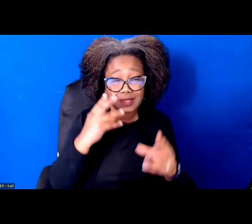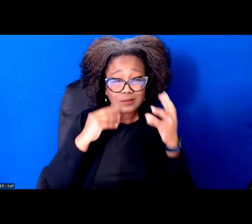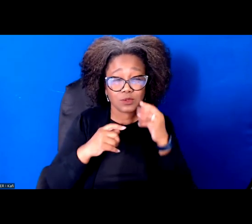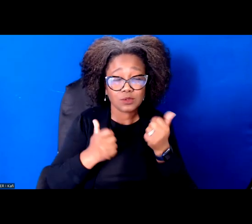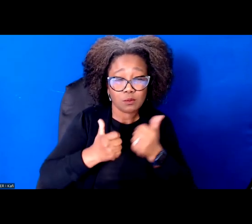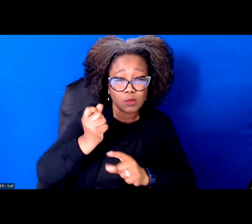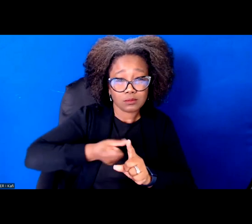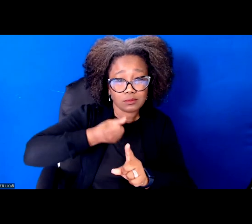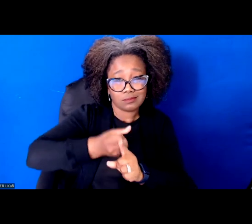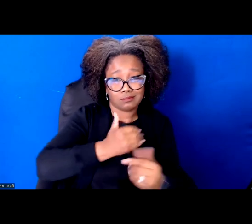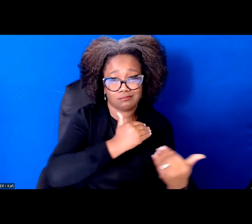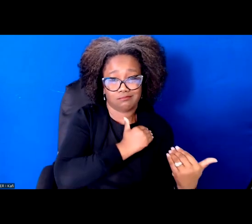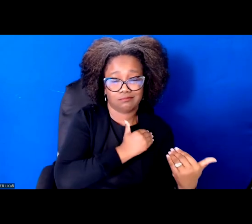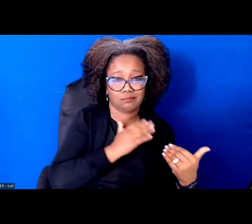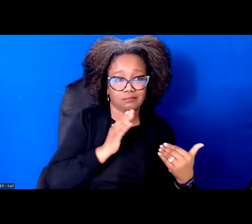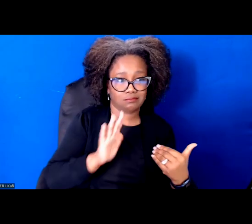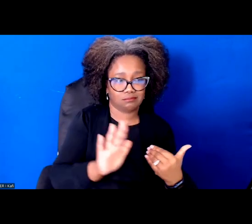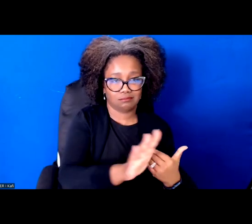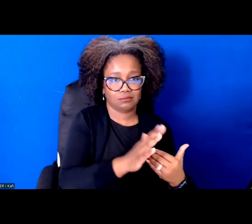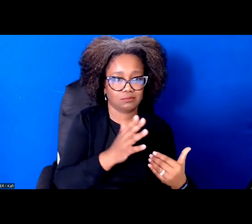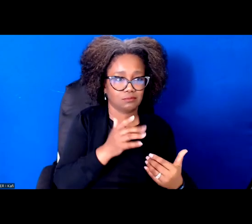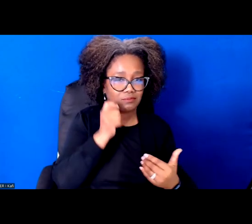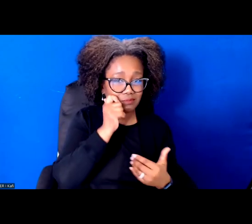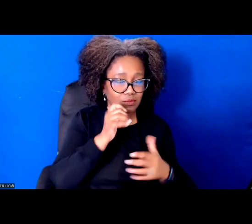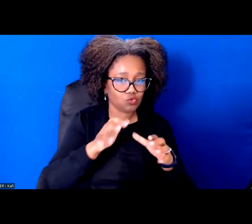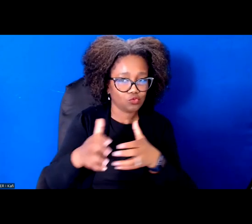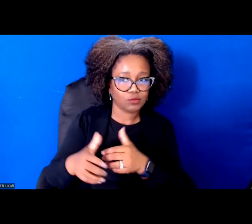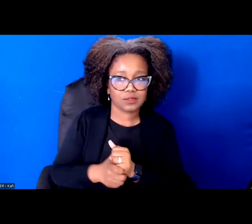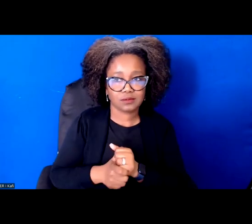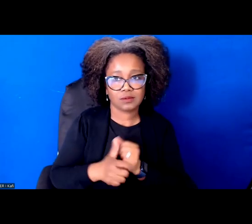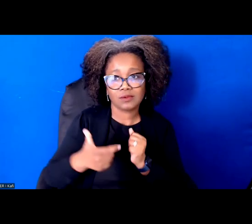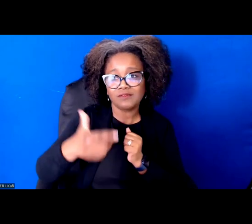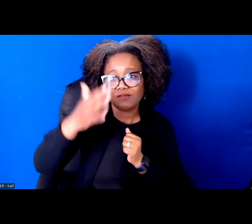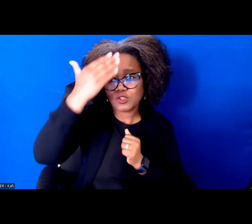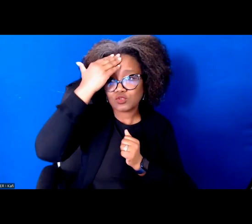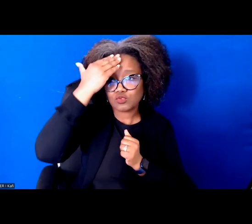And even though California's majority of people of color state actually bipoc voters make